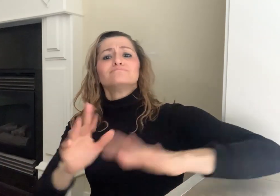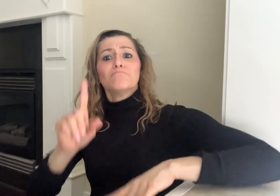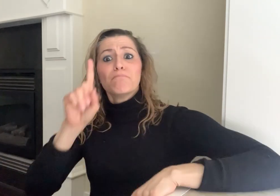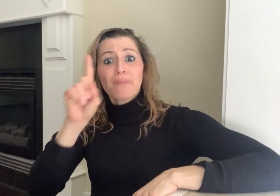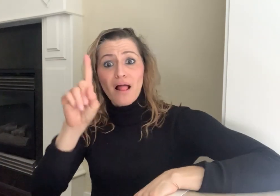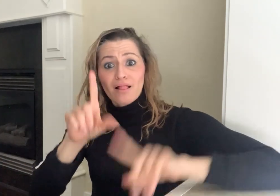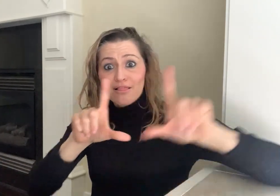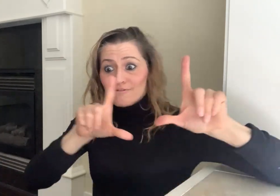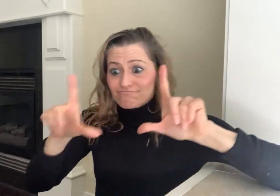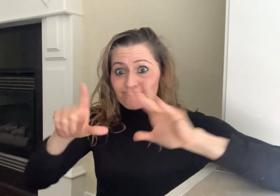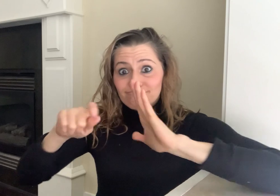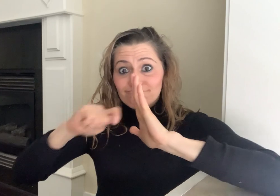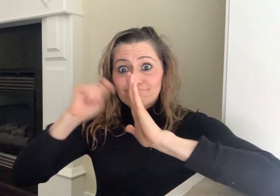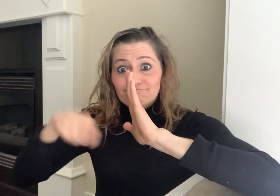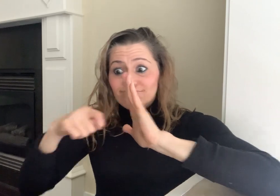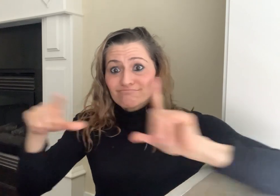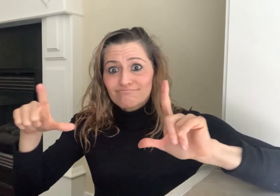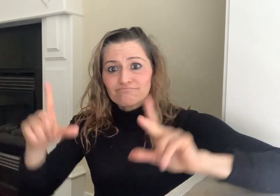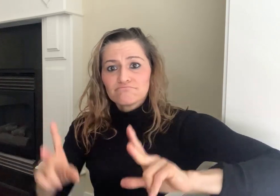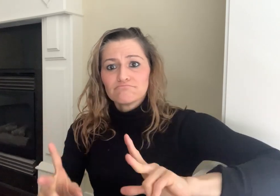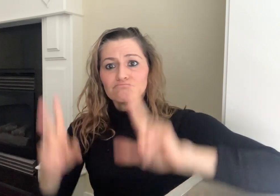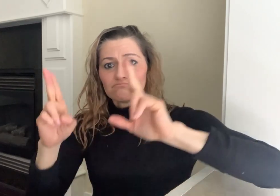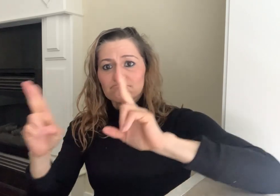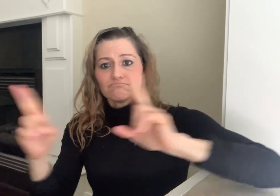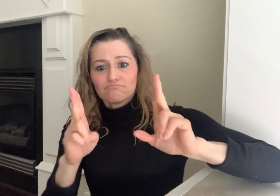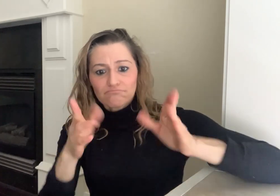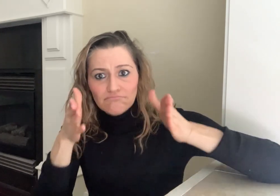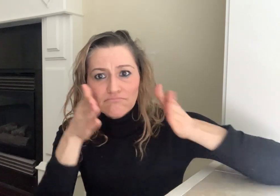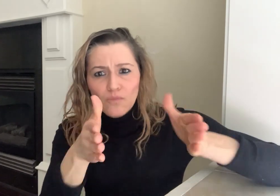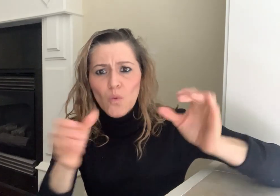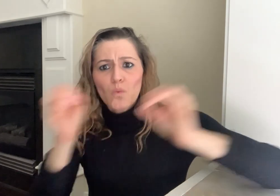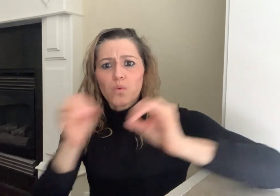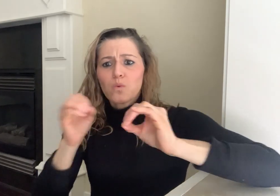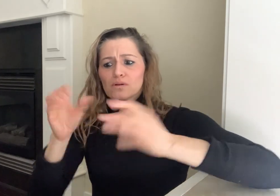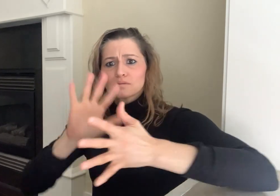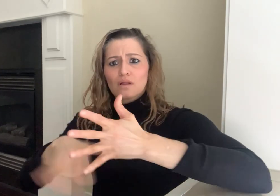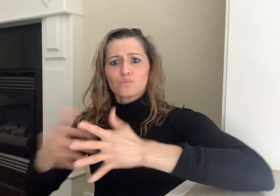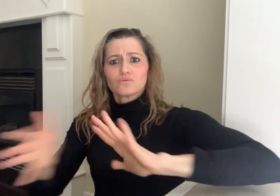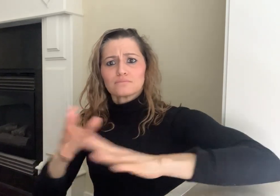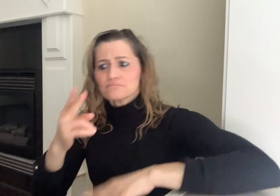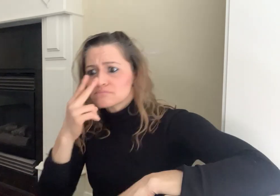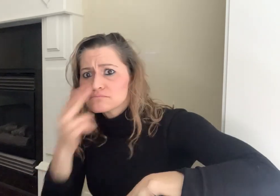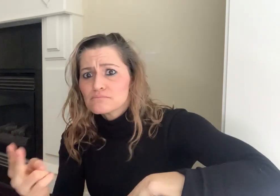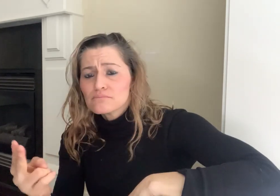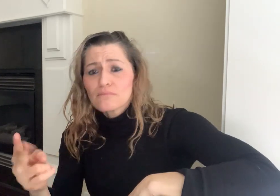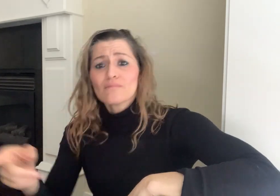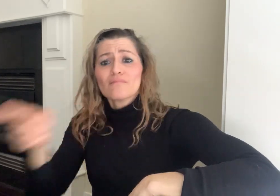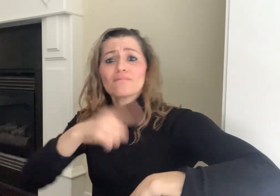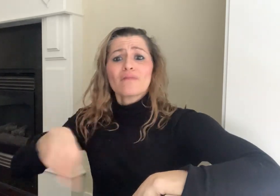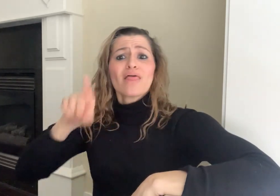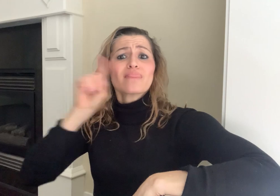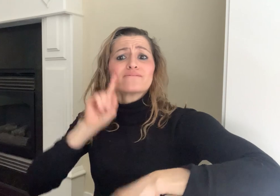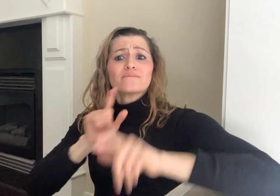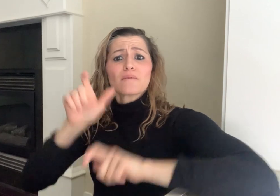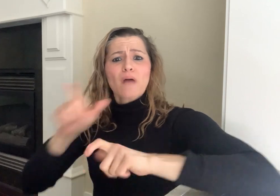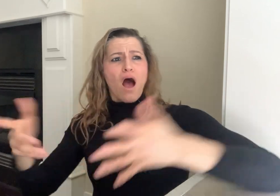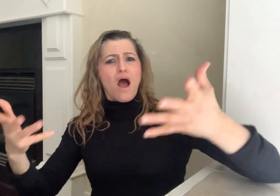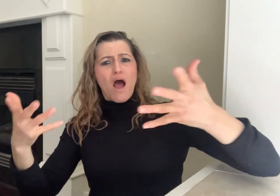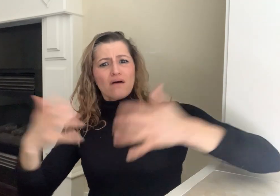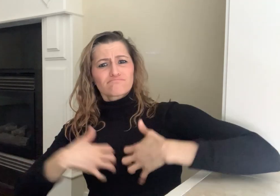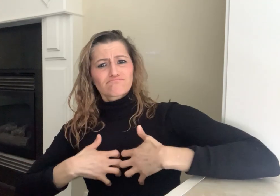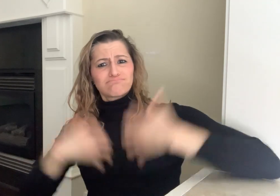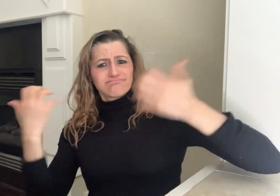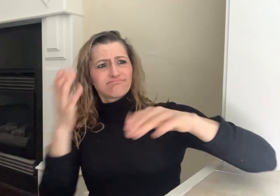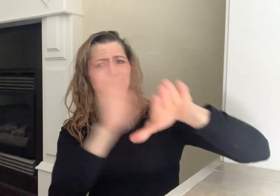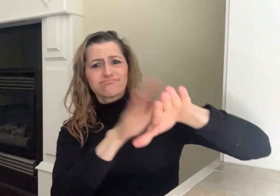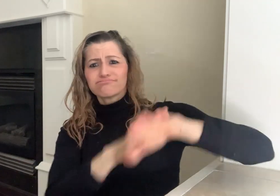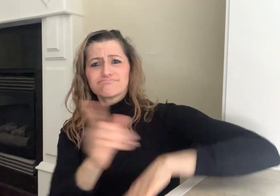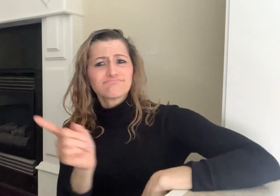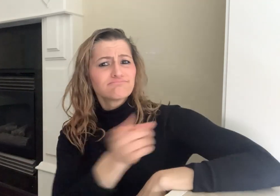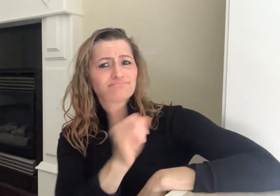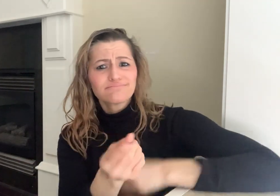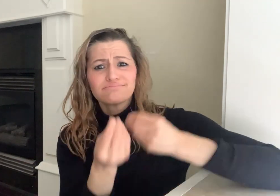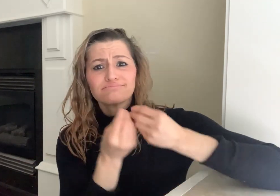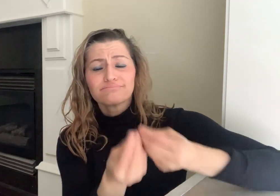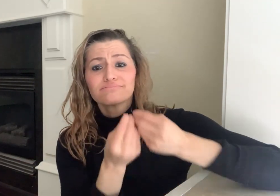These occurrences where signers are cut off repeatedly